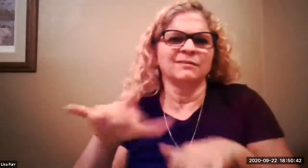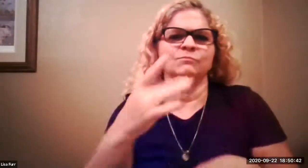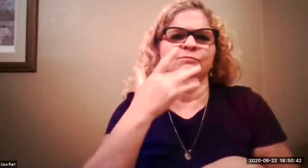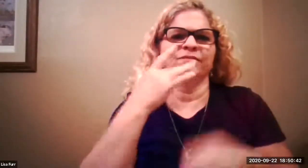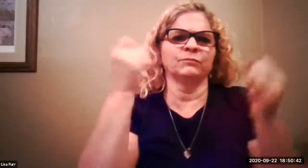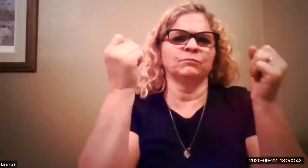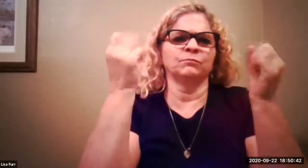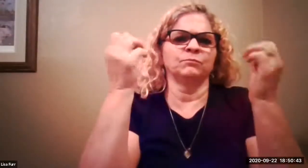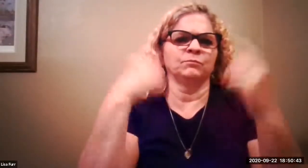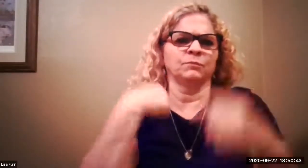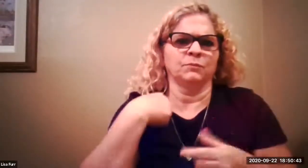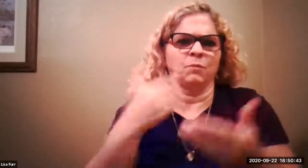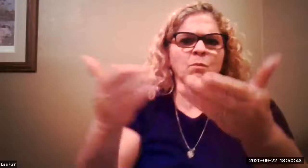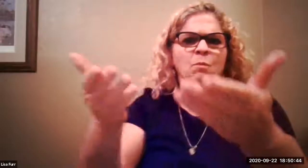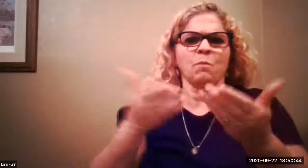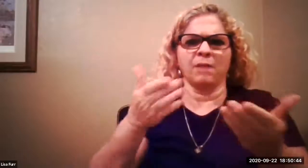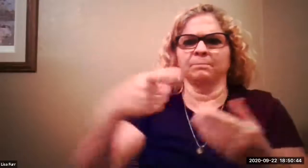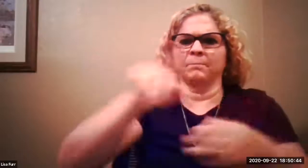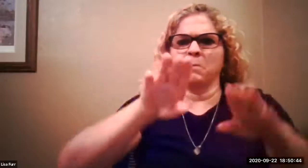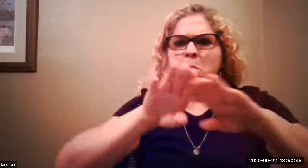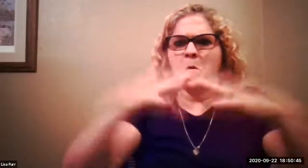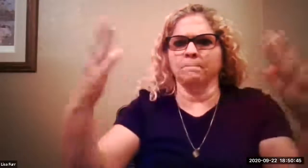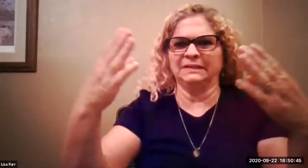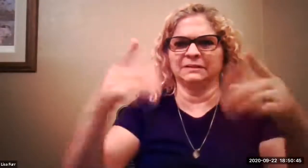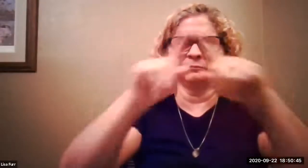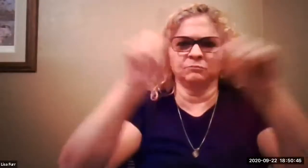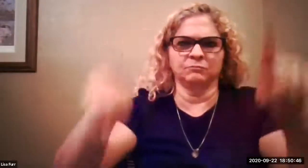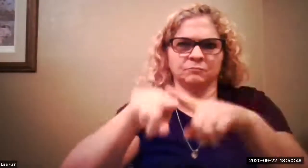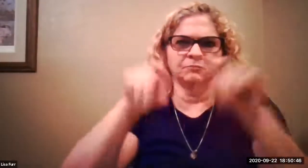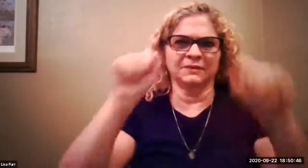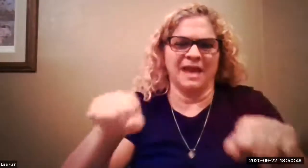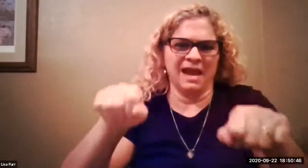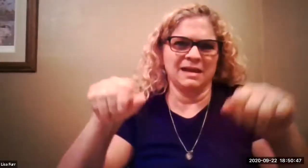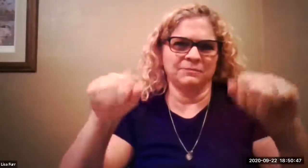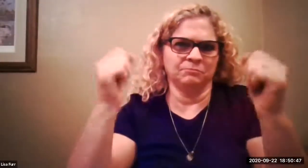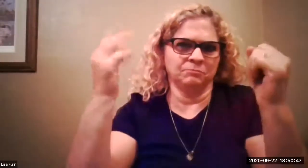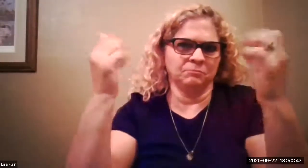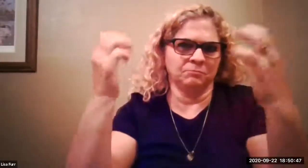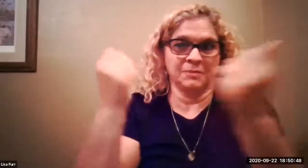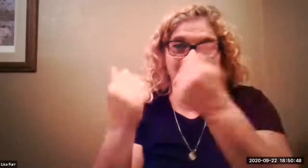um i had one individual who said they would